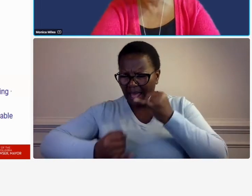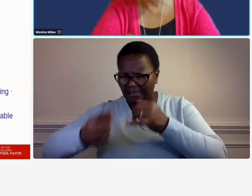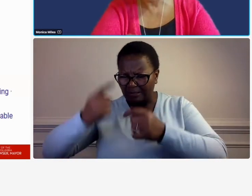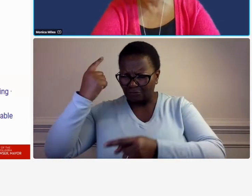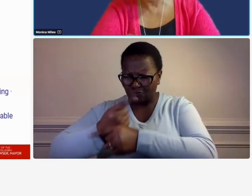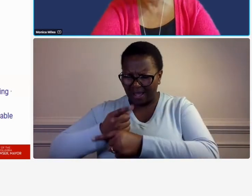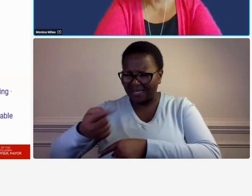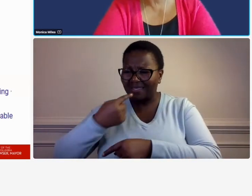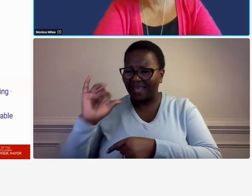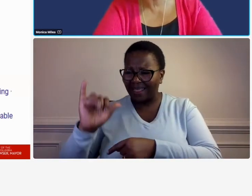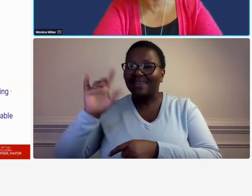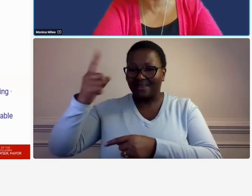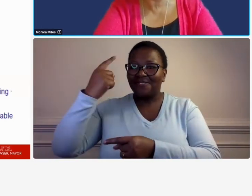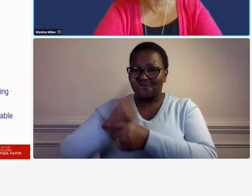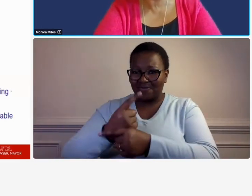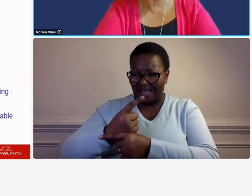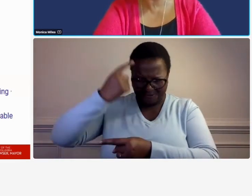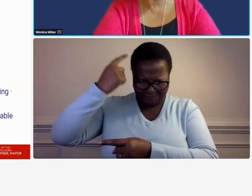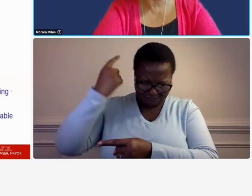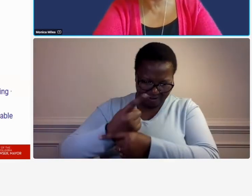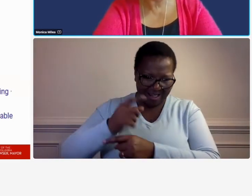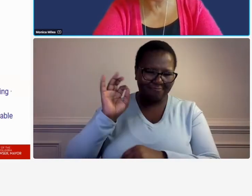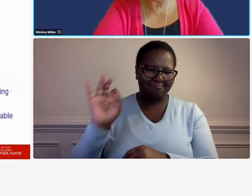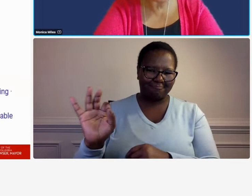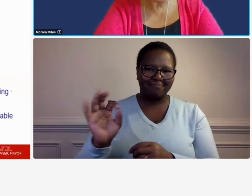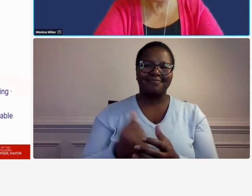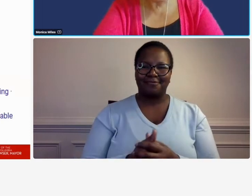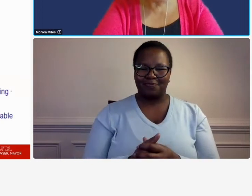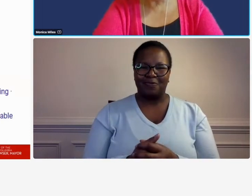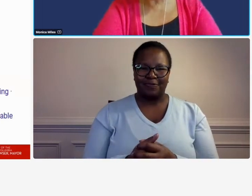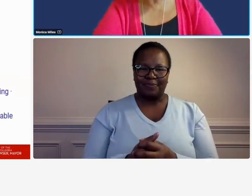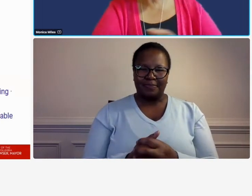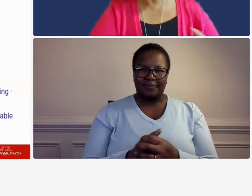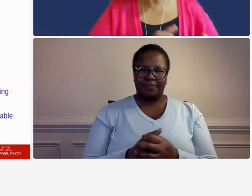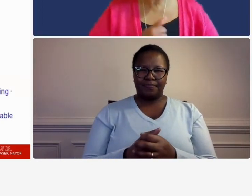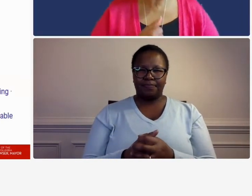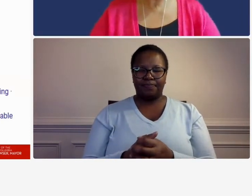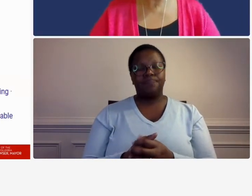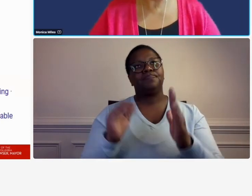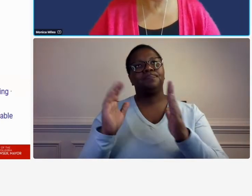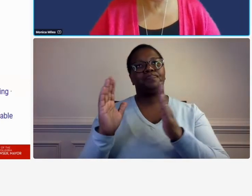so you're right um you hit the nail on the head with that okay all right so that's excellent